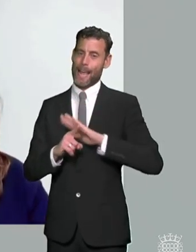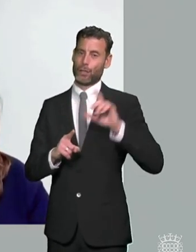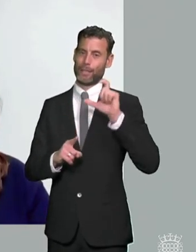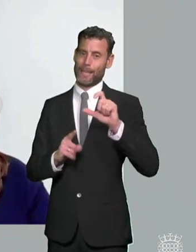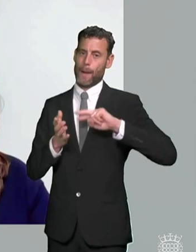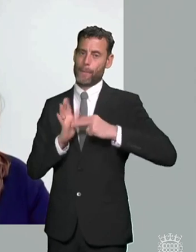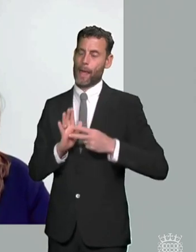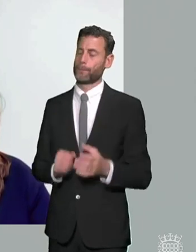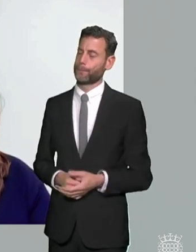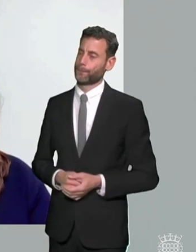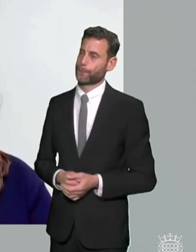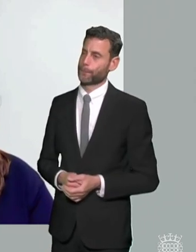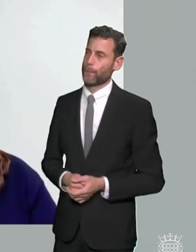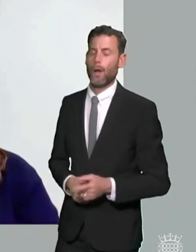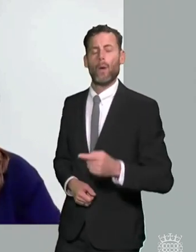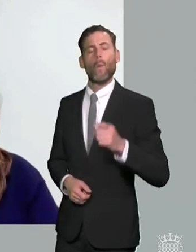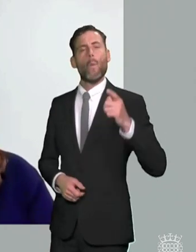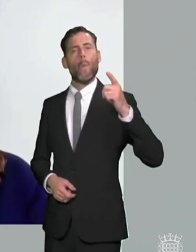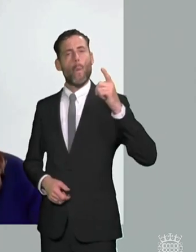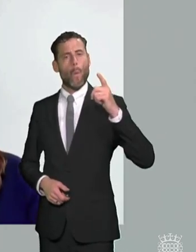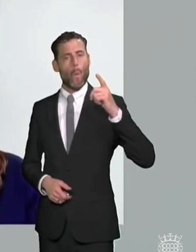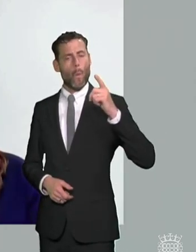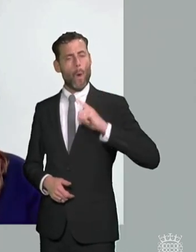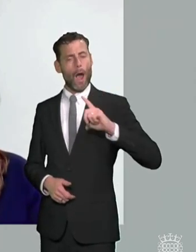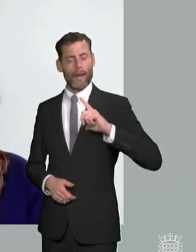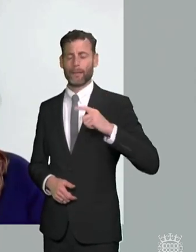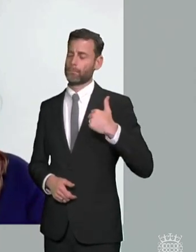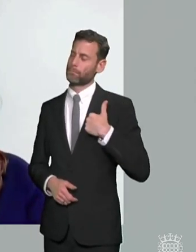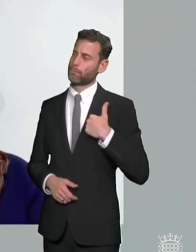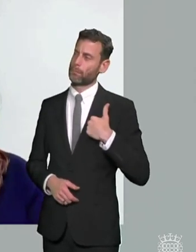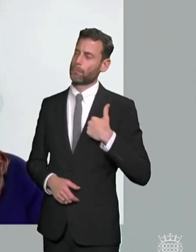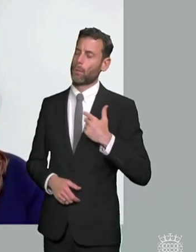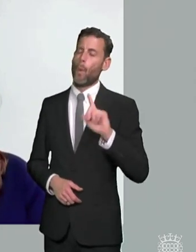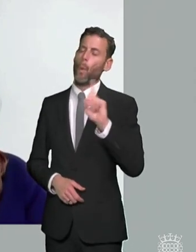i would like to see it's absolutely no dilution of legal rights and entitlements don't change the law